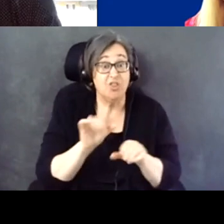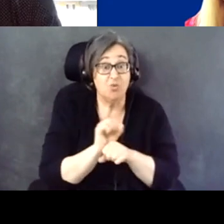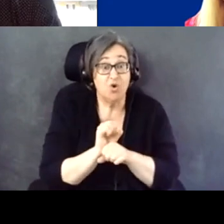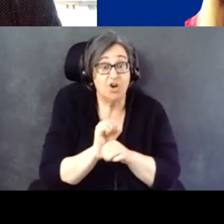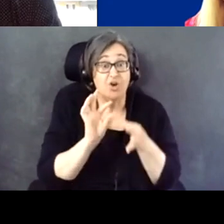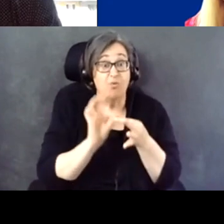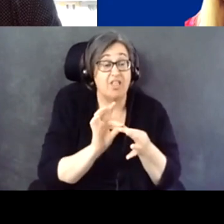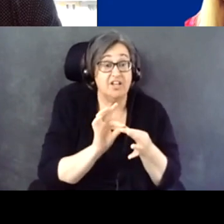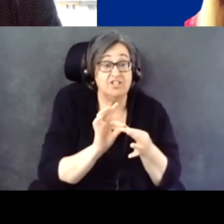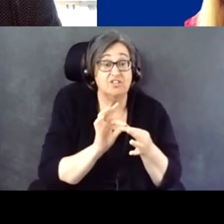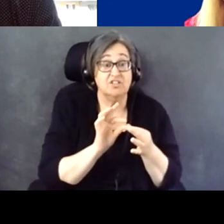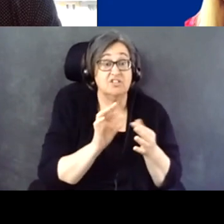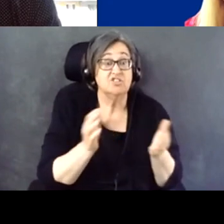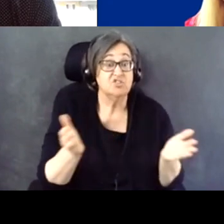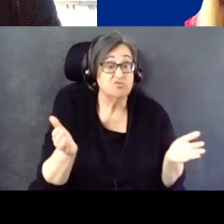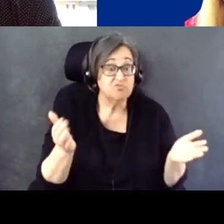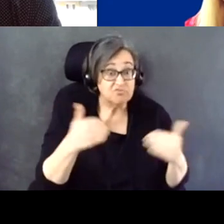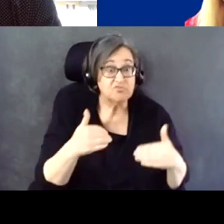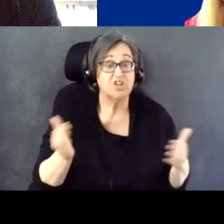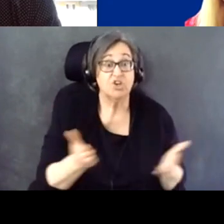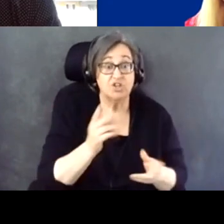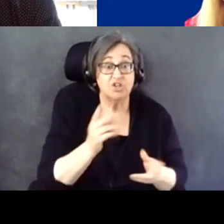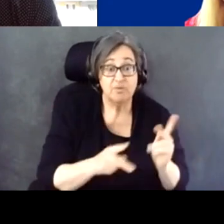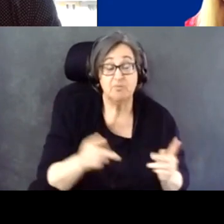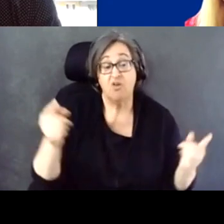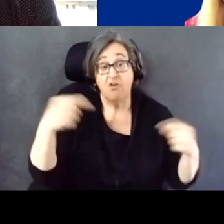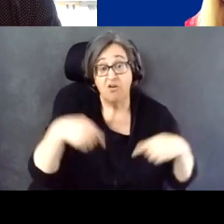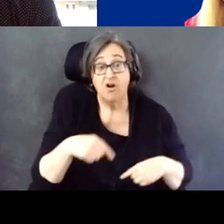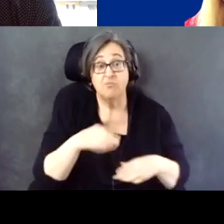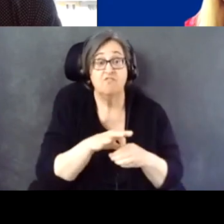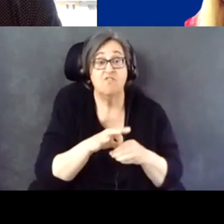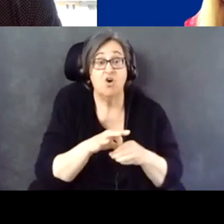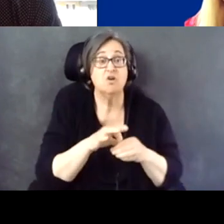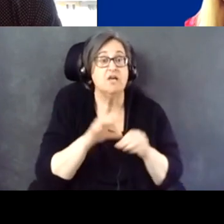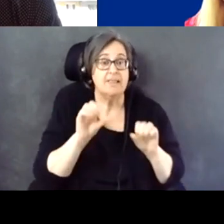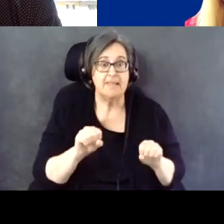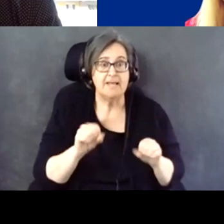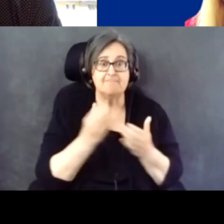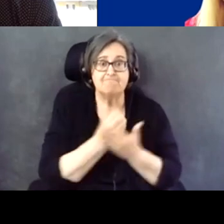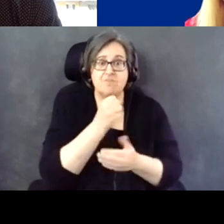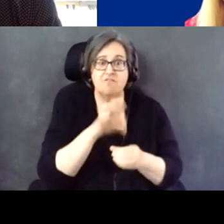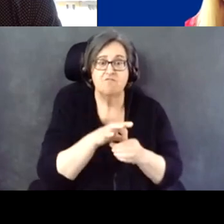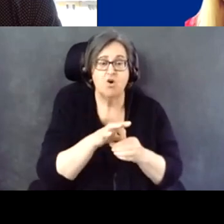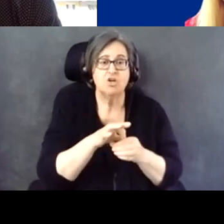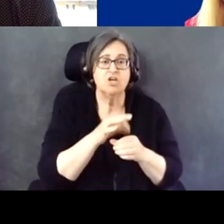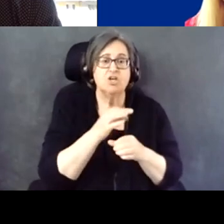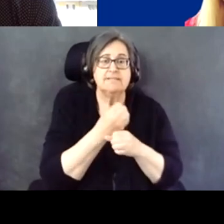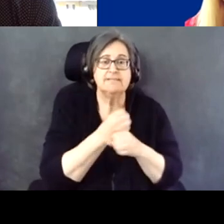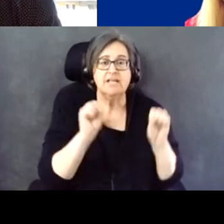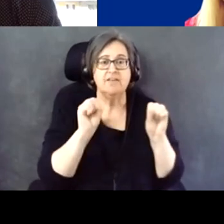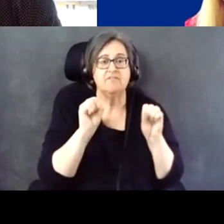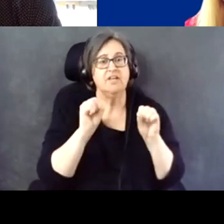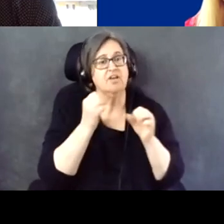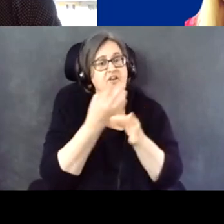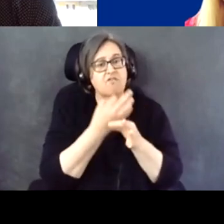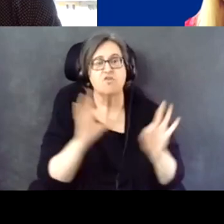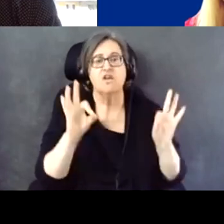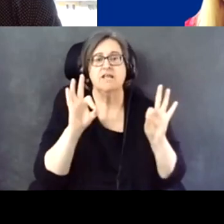folks into place so they can exercise their right to vote securely and freely and accessibly, we would talk to them and work with them.